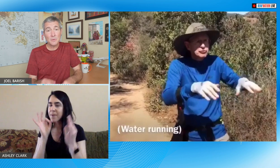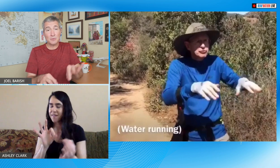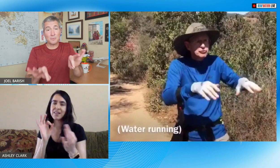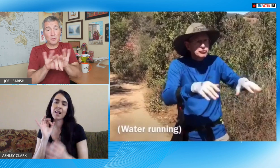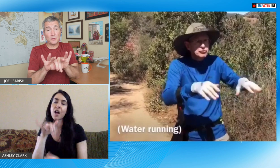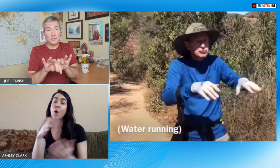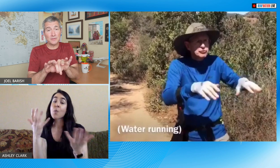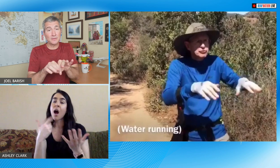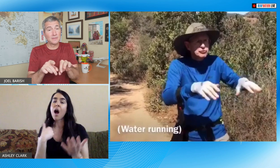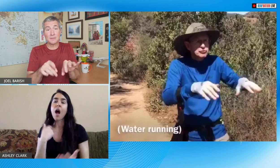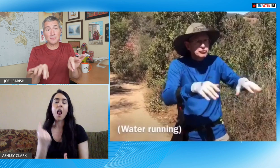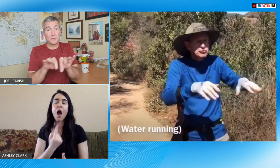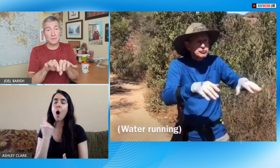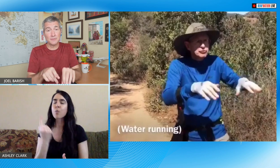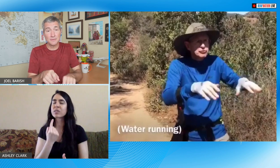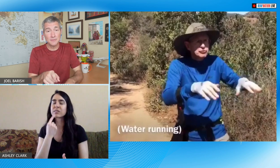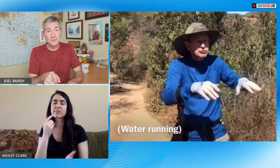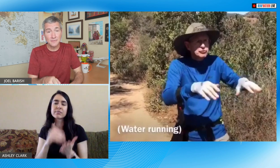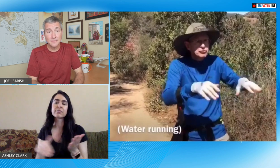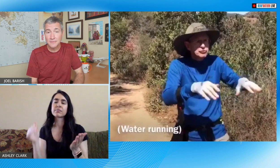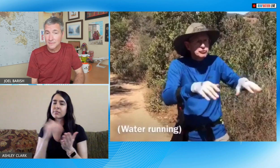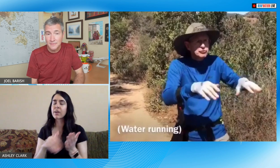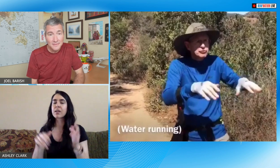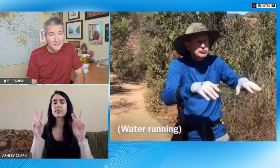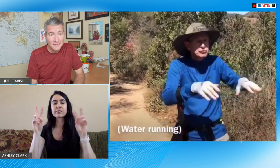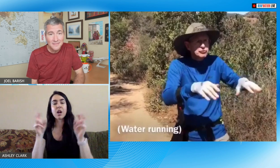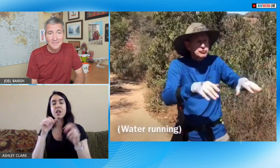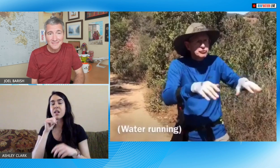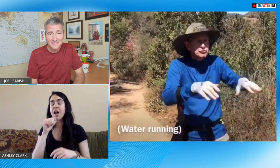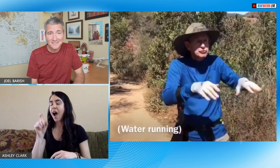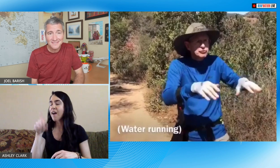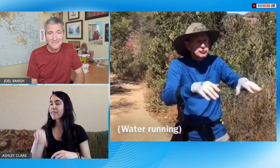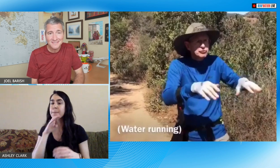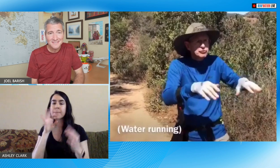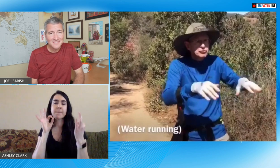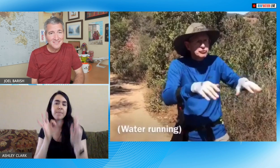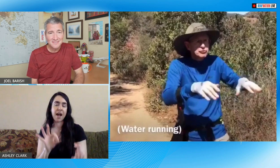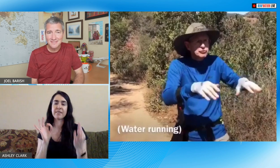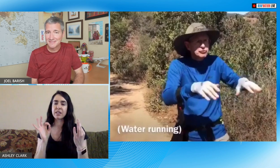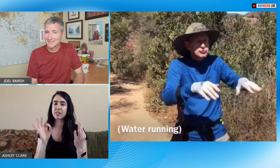keep going and it does not have to be perfect I repeat that over and over